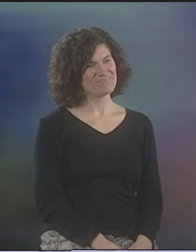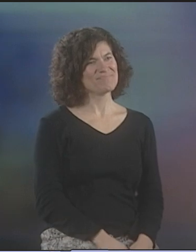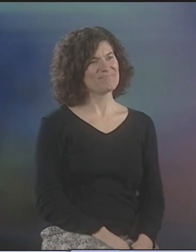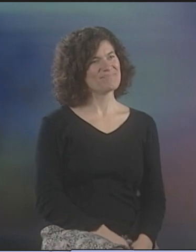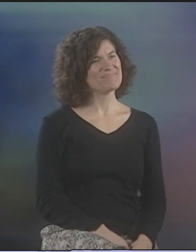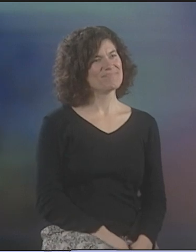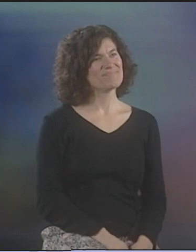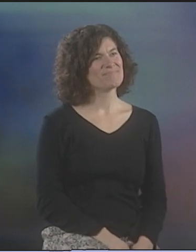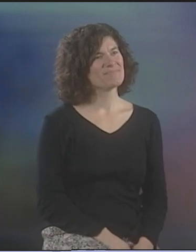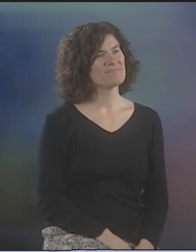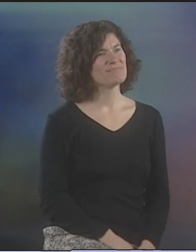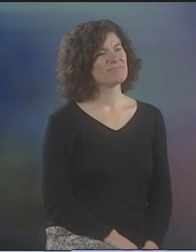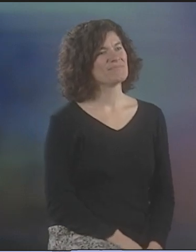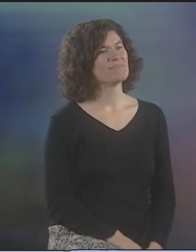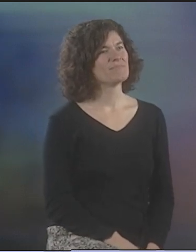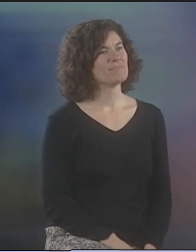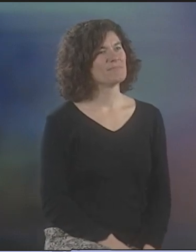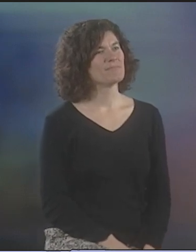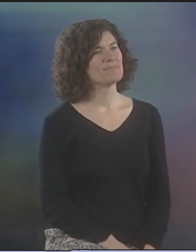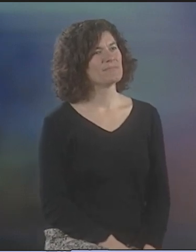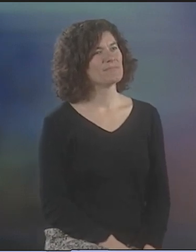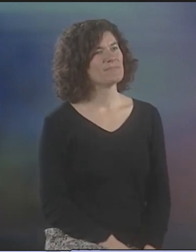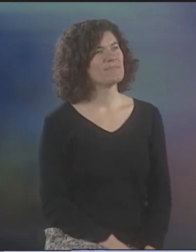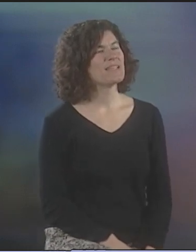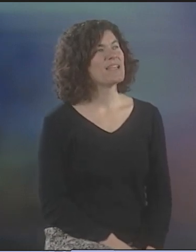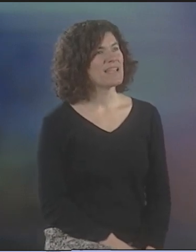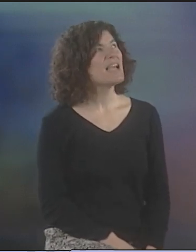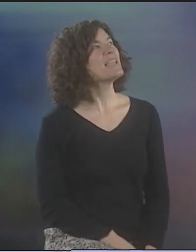SO, WE HAVE THAT AS A RECORD OF HIS POETRY READINGS FROM SECOND GRADE.